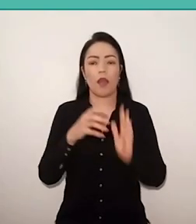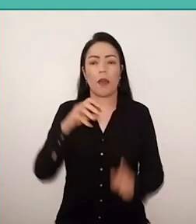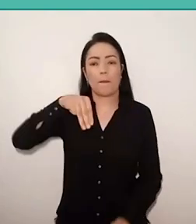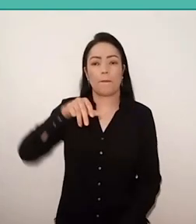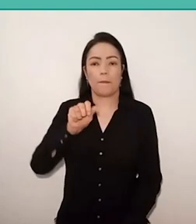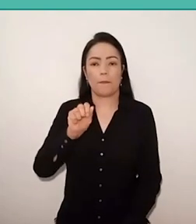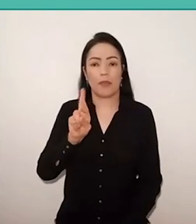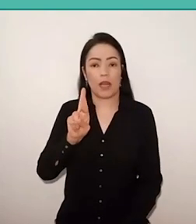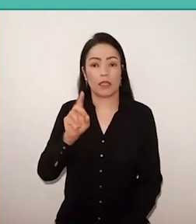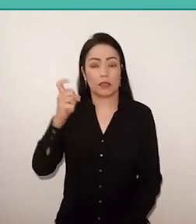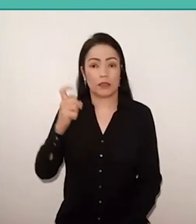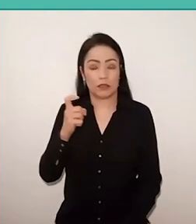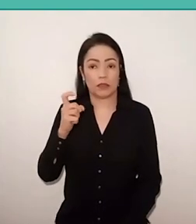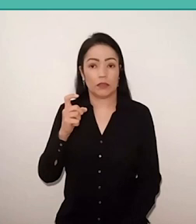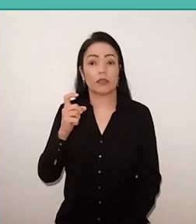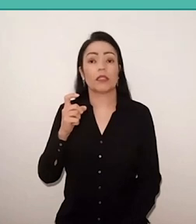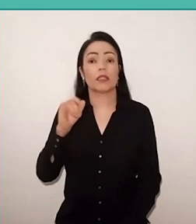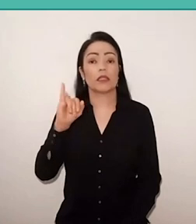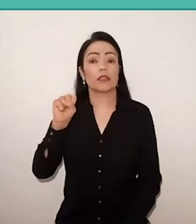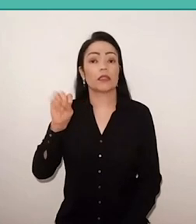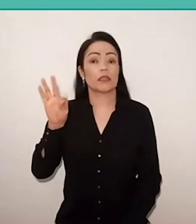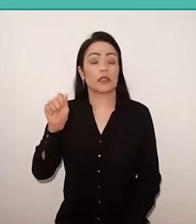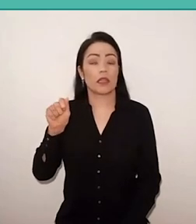30 to 40% of the electorate.